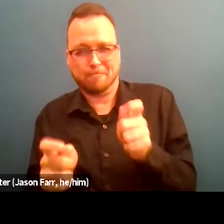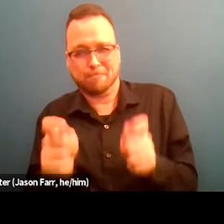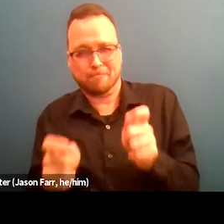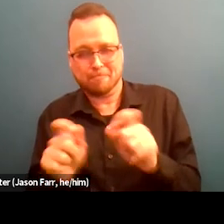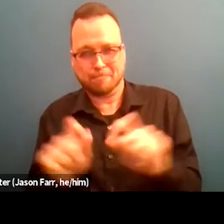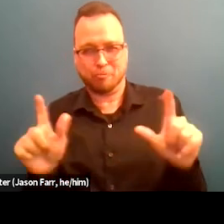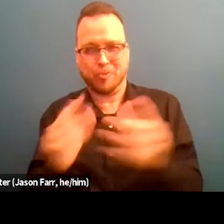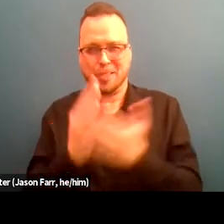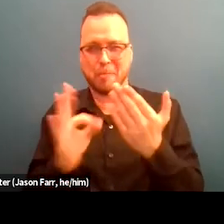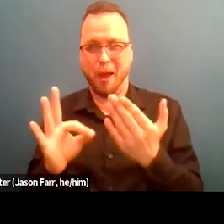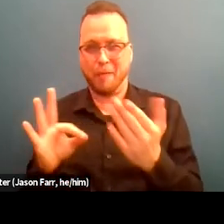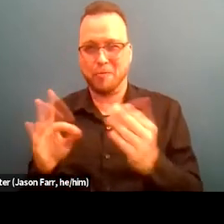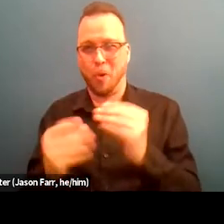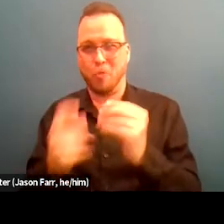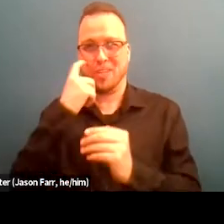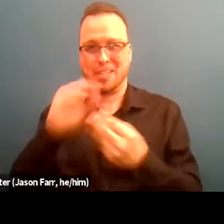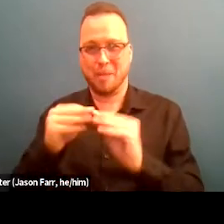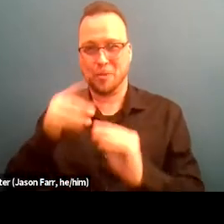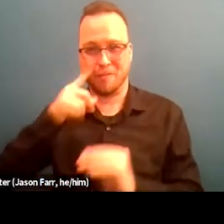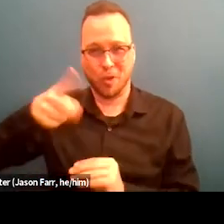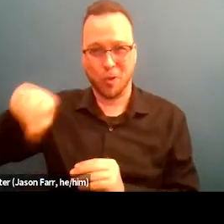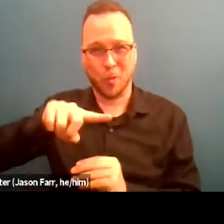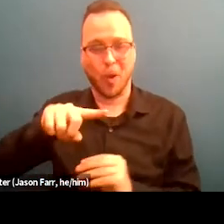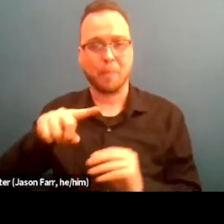for you all around where we are at,